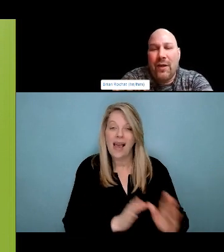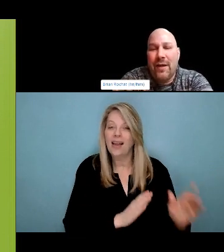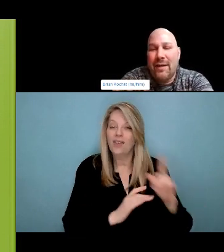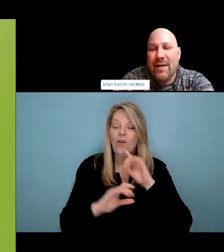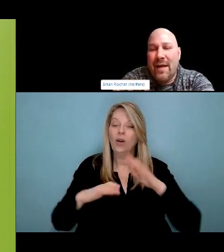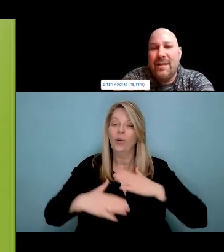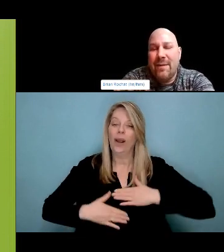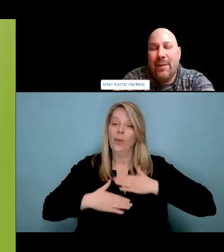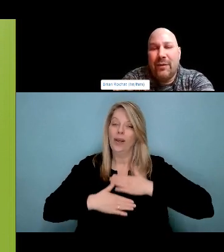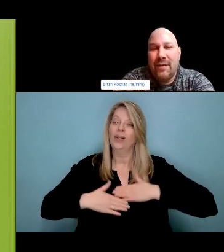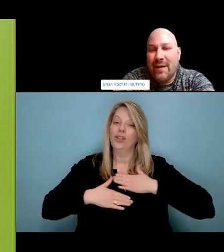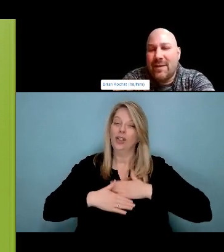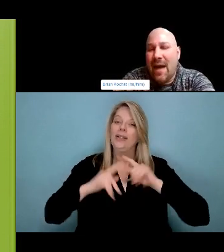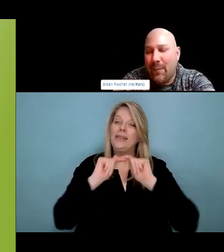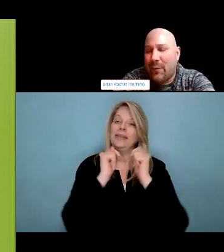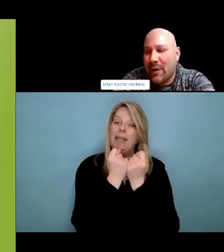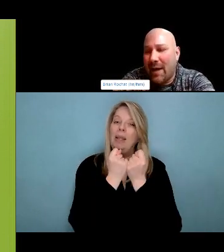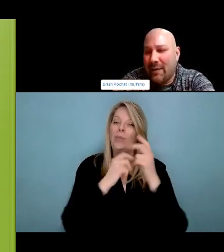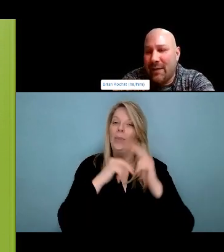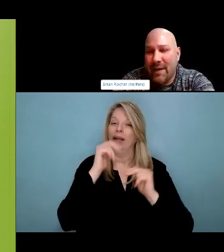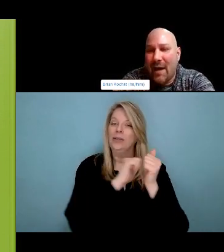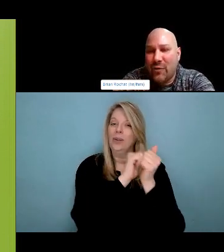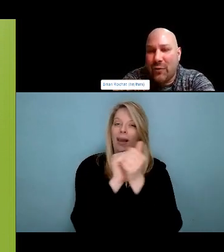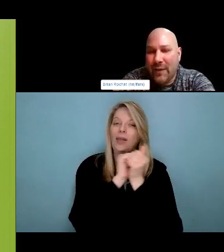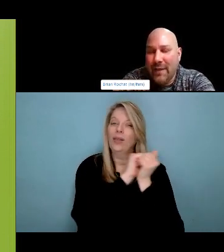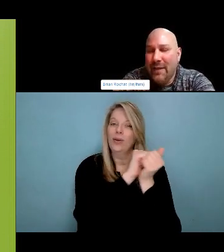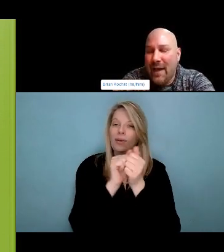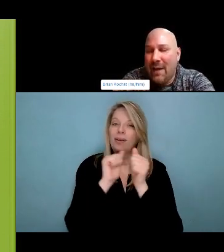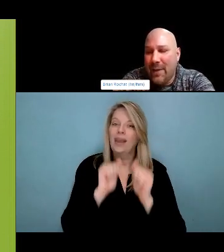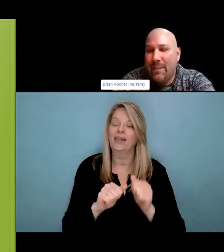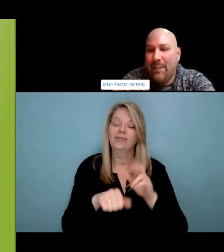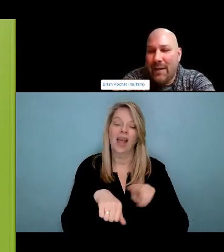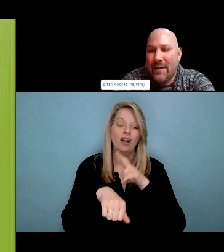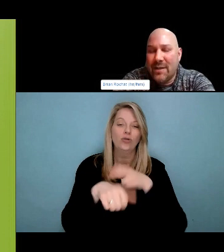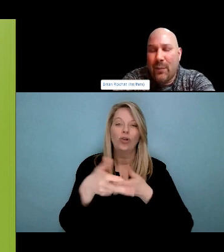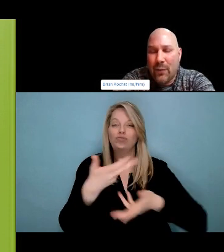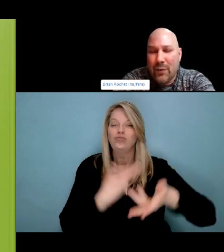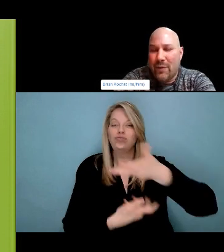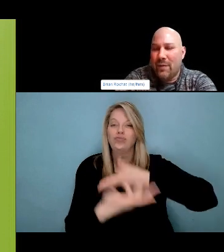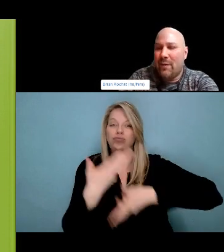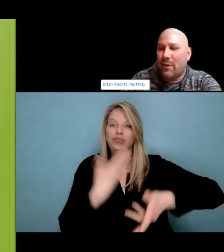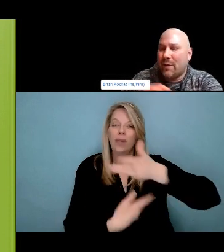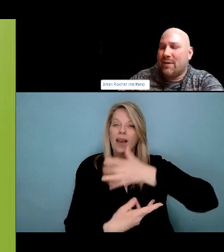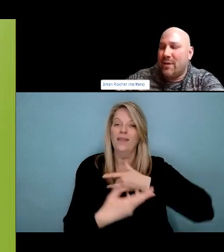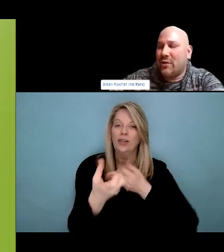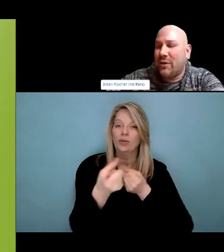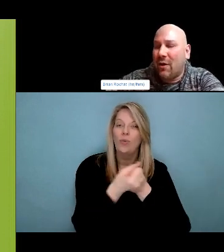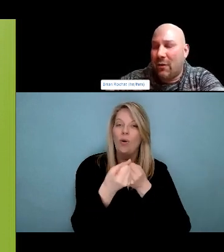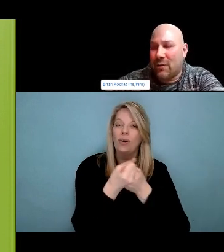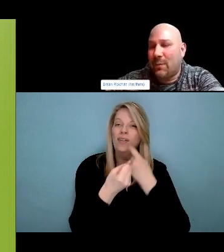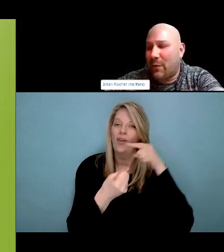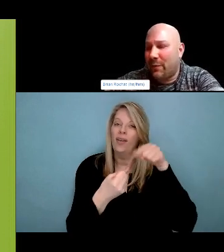what that's looking like. It, which is part of why having people who